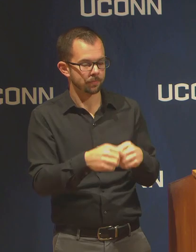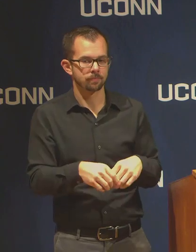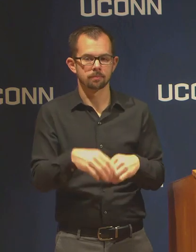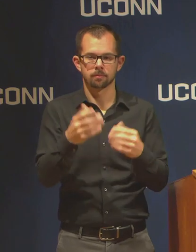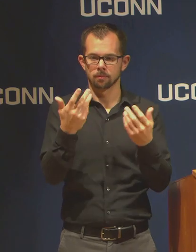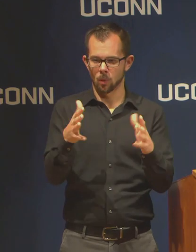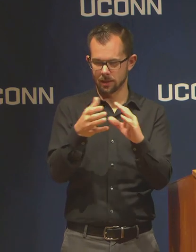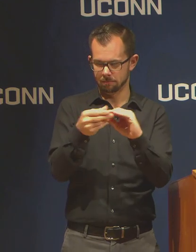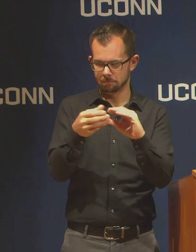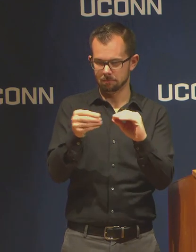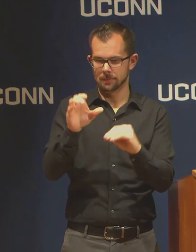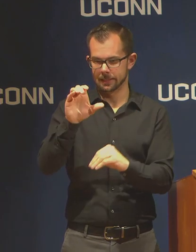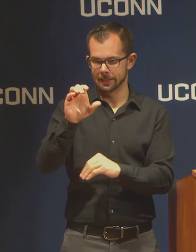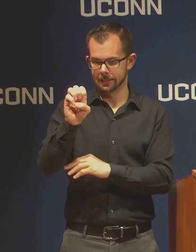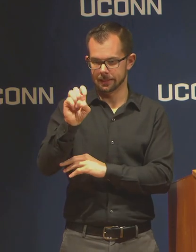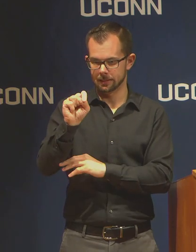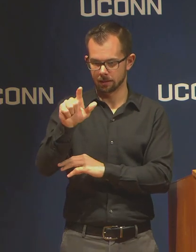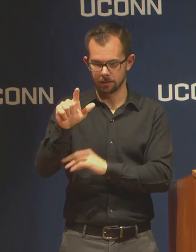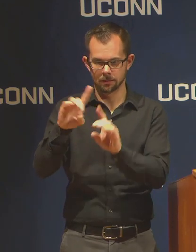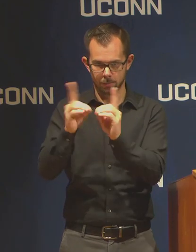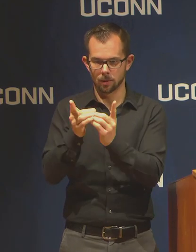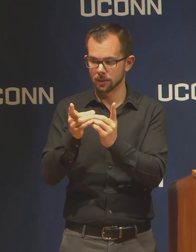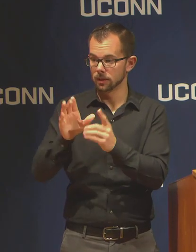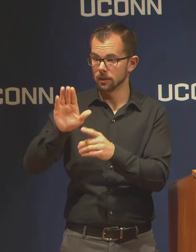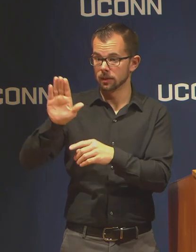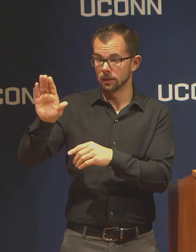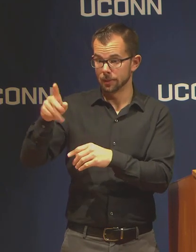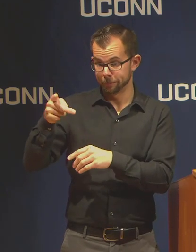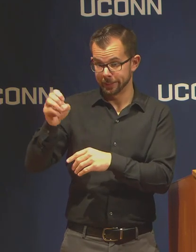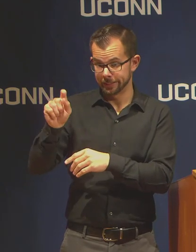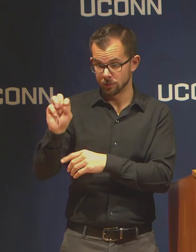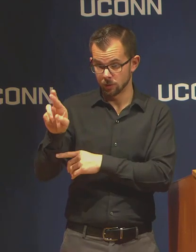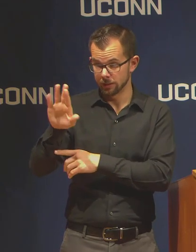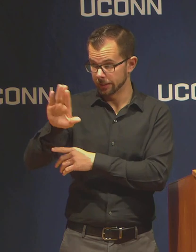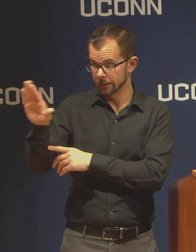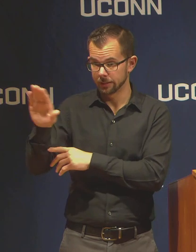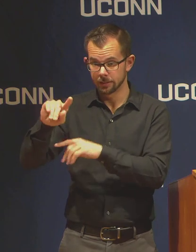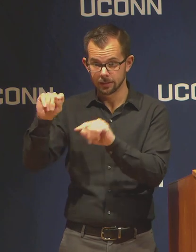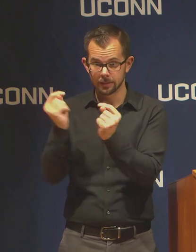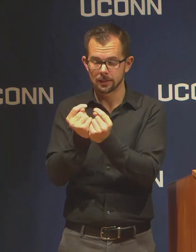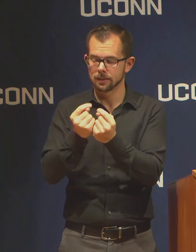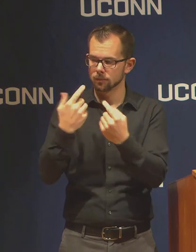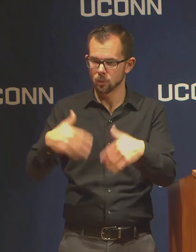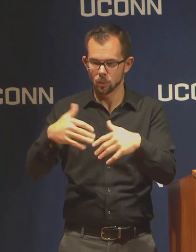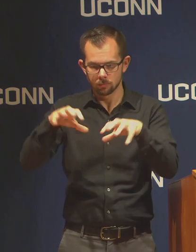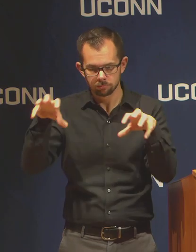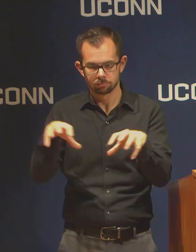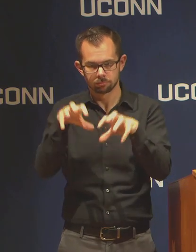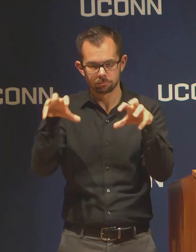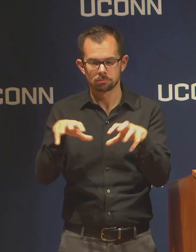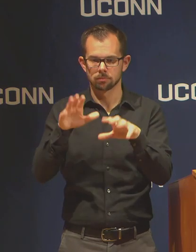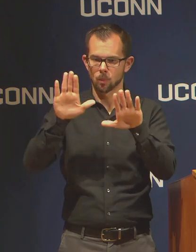they've done a heroic job in taking on this task.